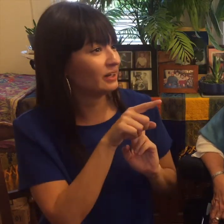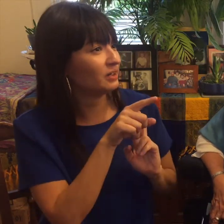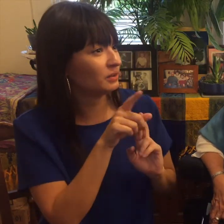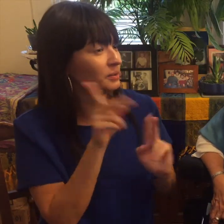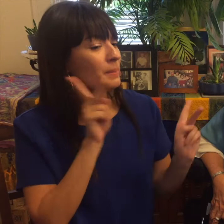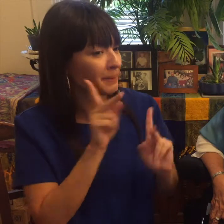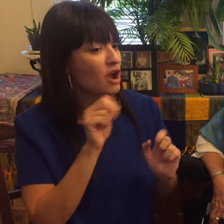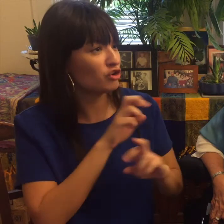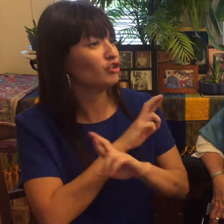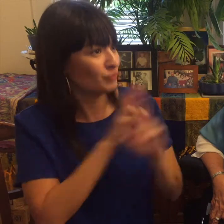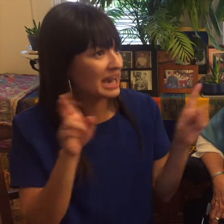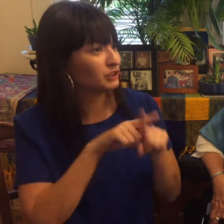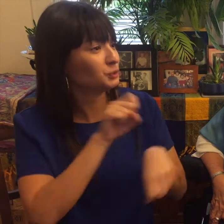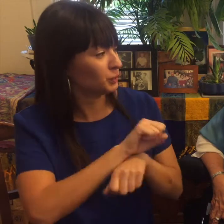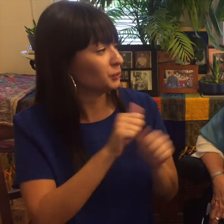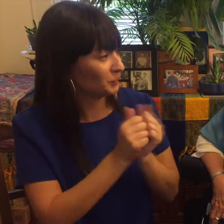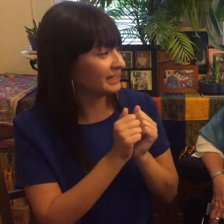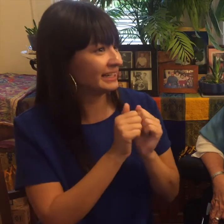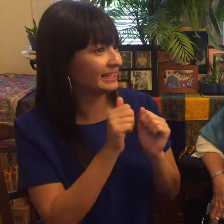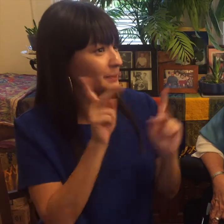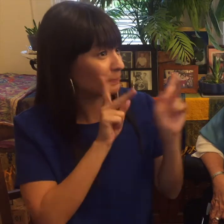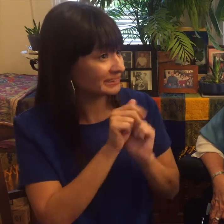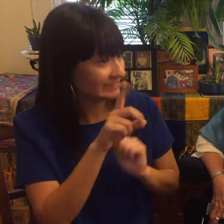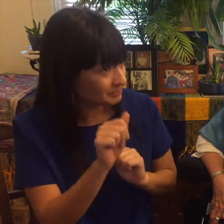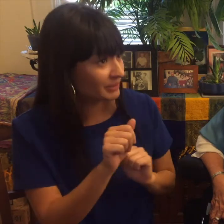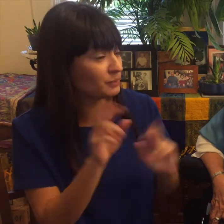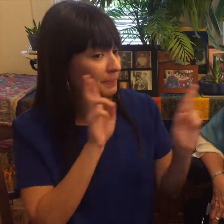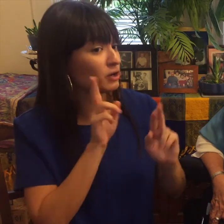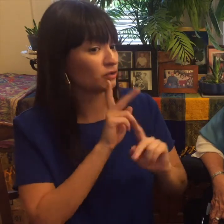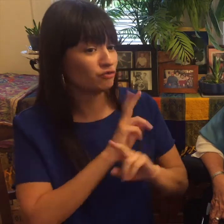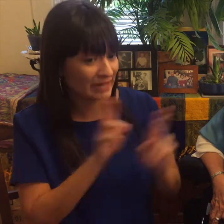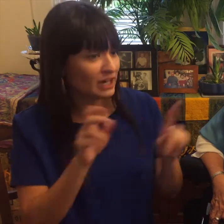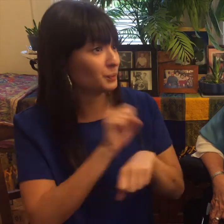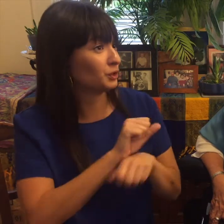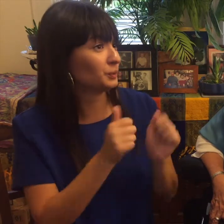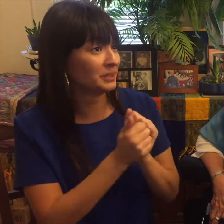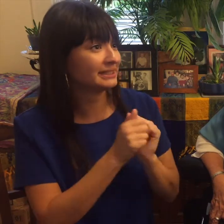Deaf people are ready for you and people in general all people with disabilities